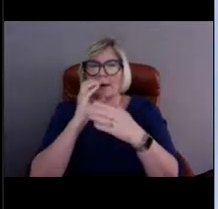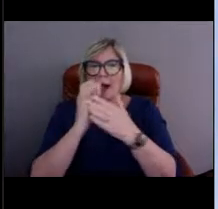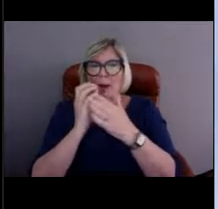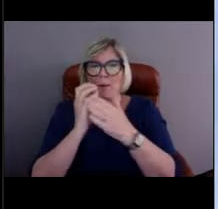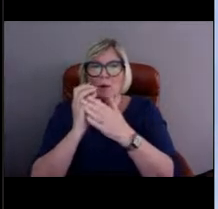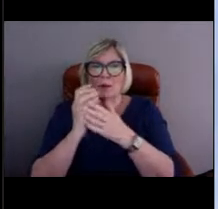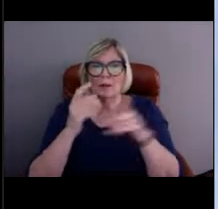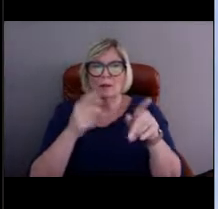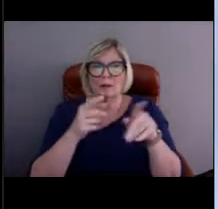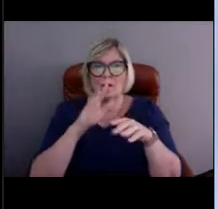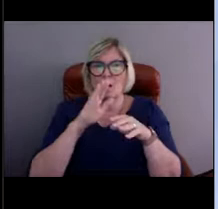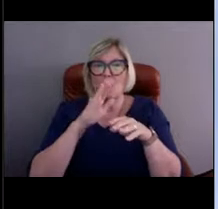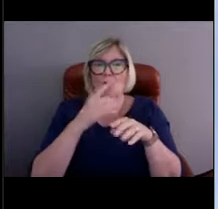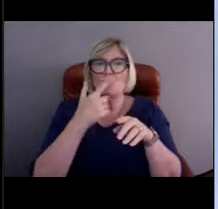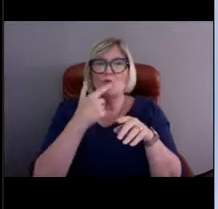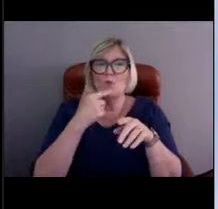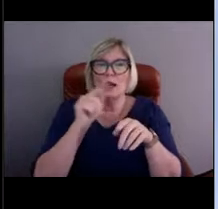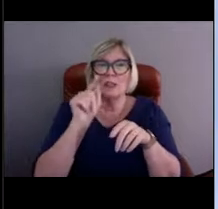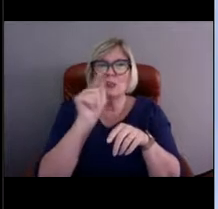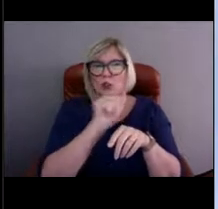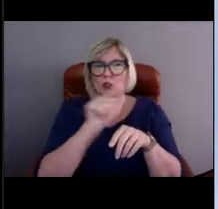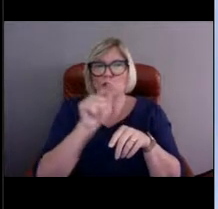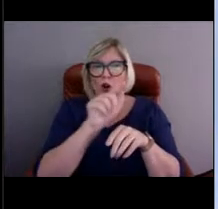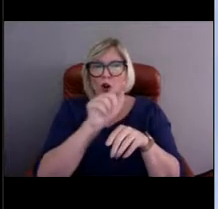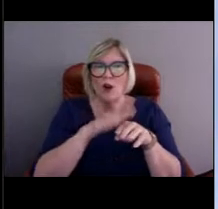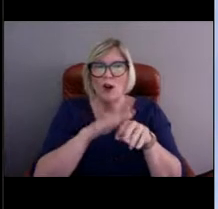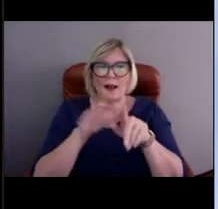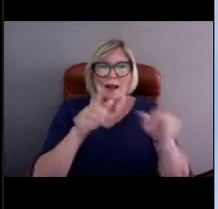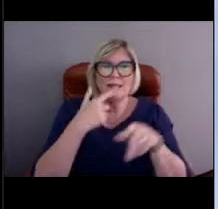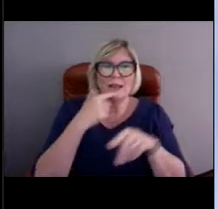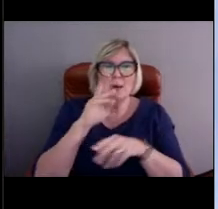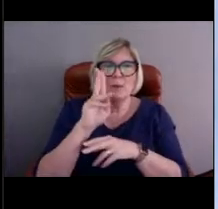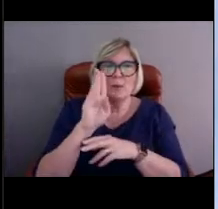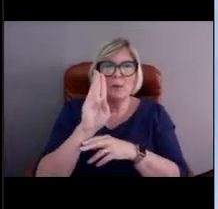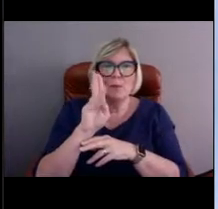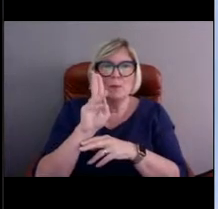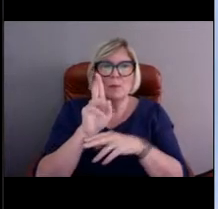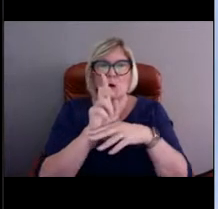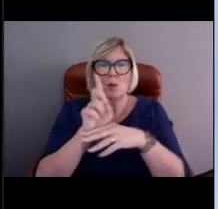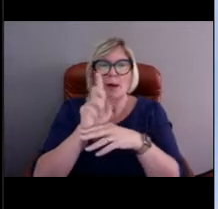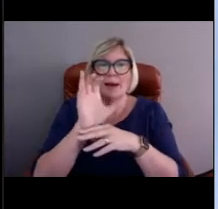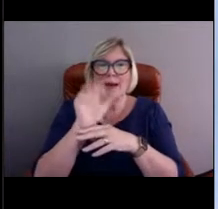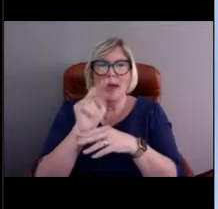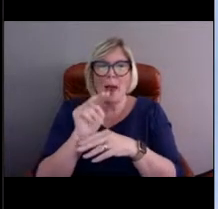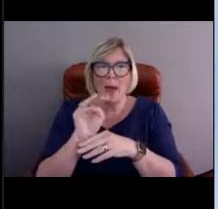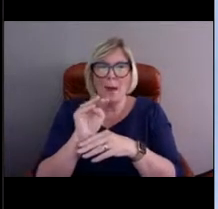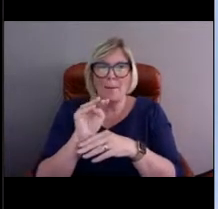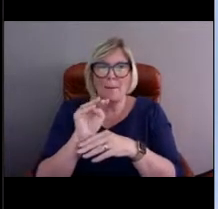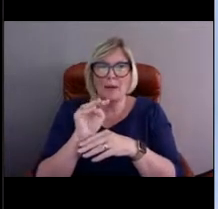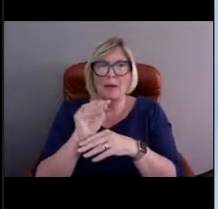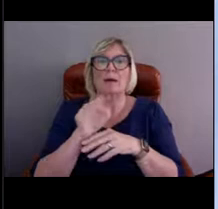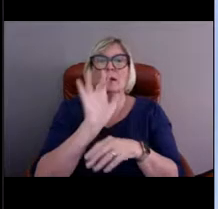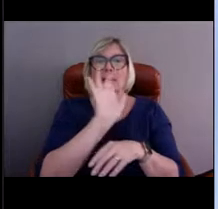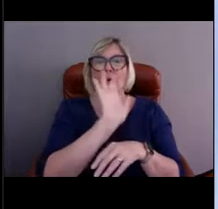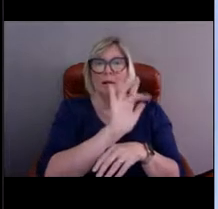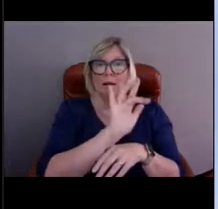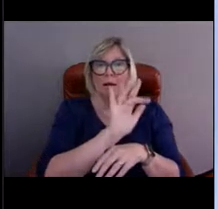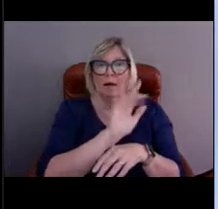on the left hand side of our website. And if you click that, you go to a page like this,